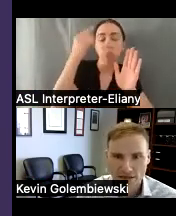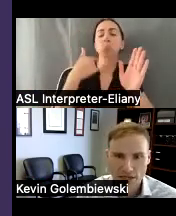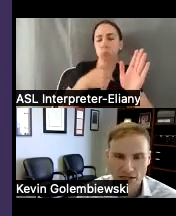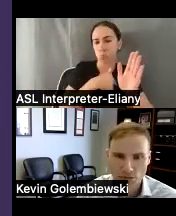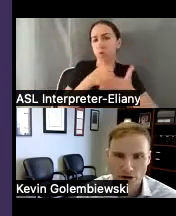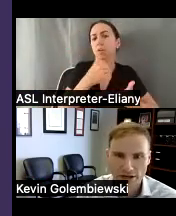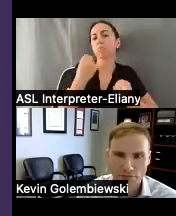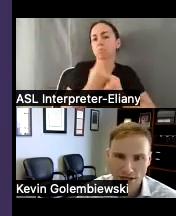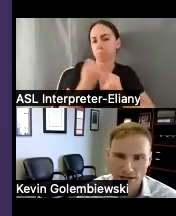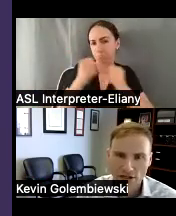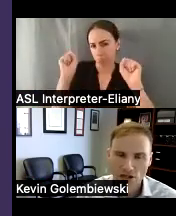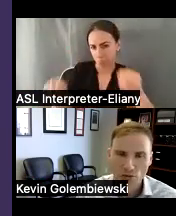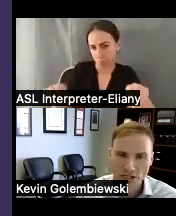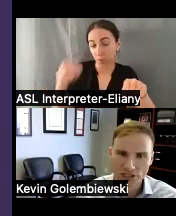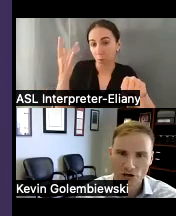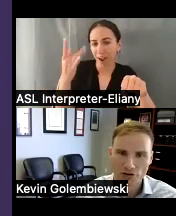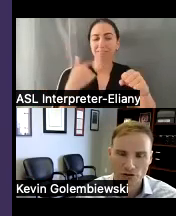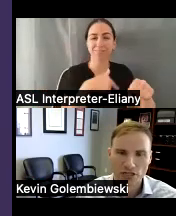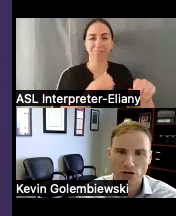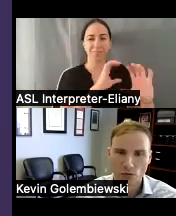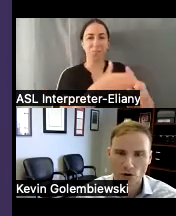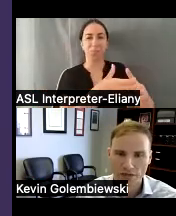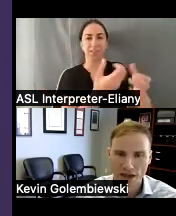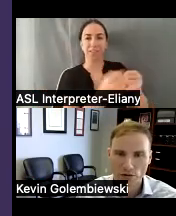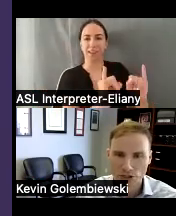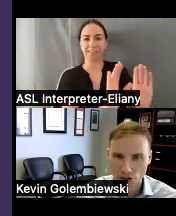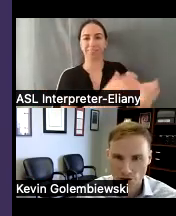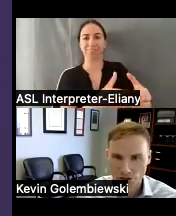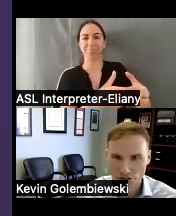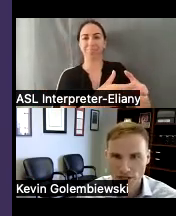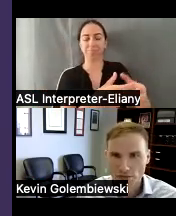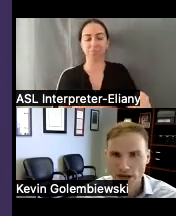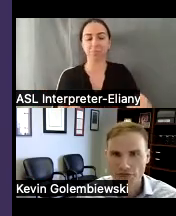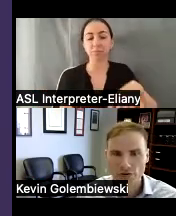them because we are independent we just serve a unique role in that we're charged by federal